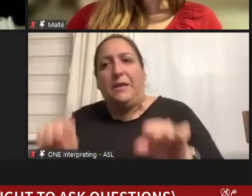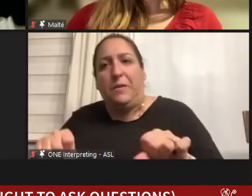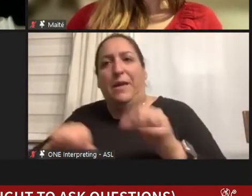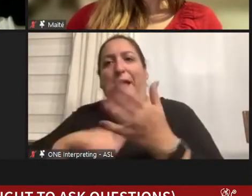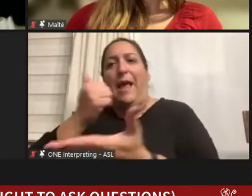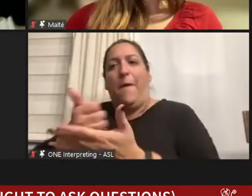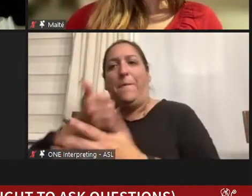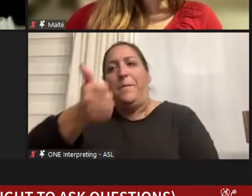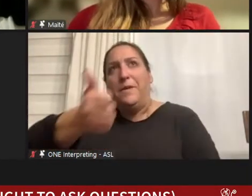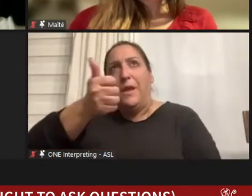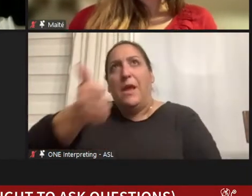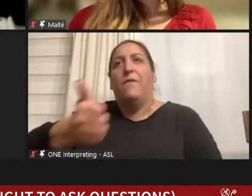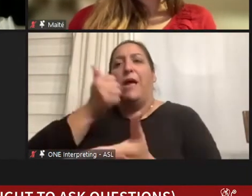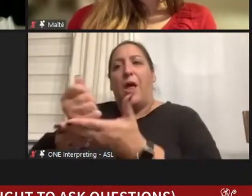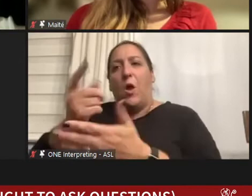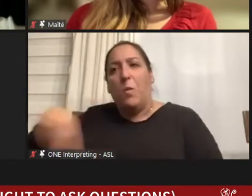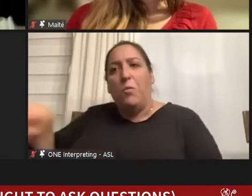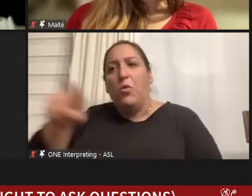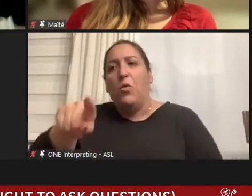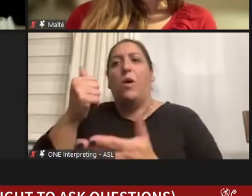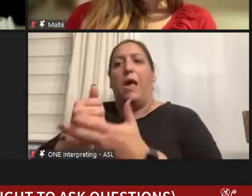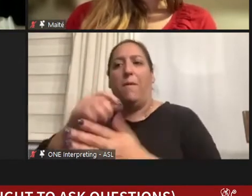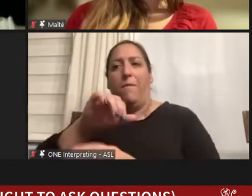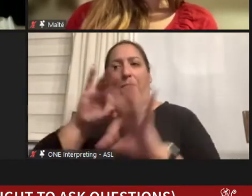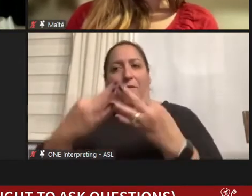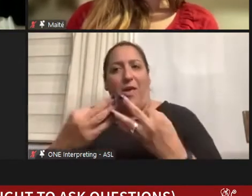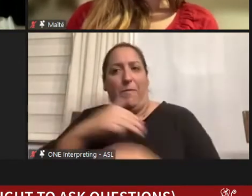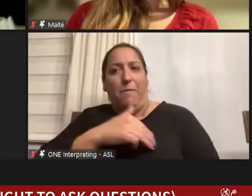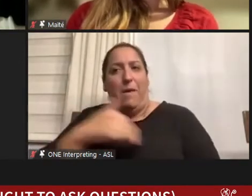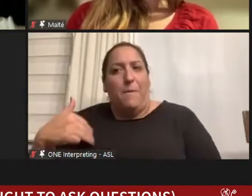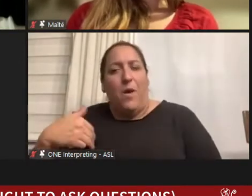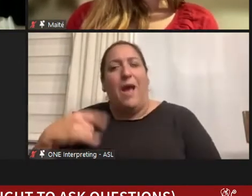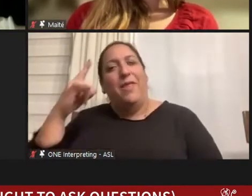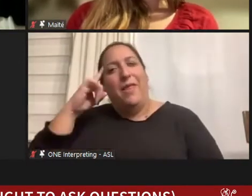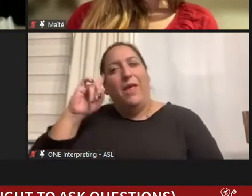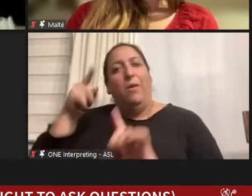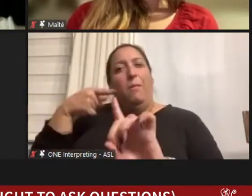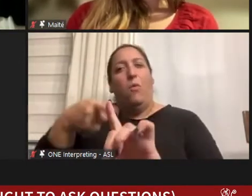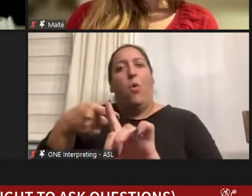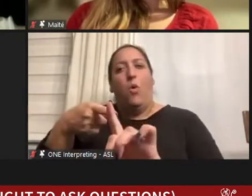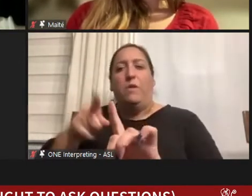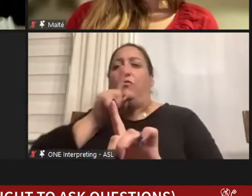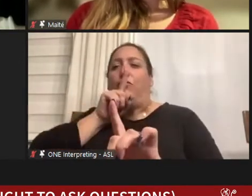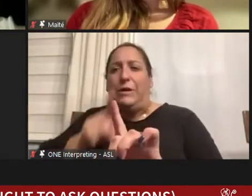help you, help their family members I think in the end it's very humbling, in the